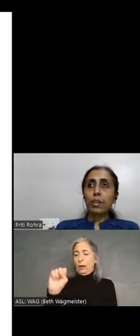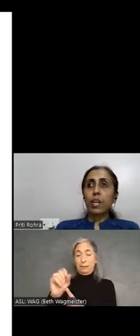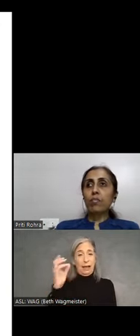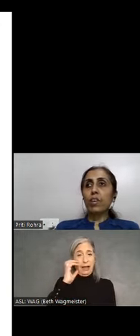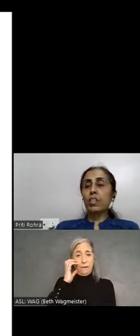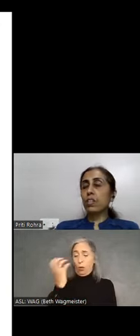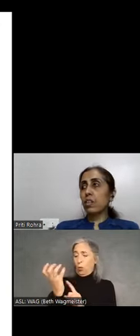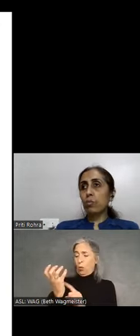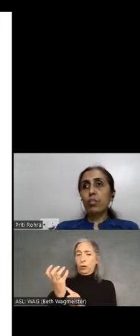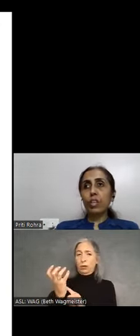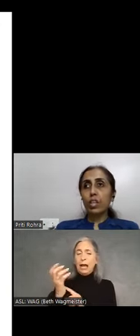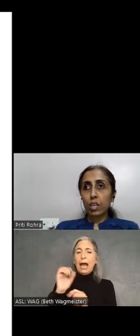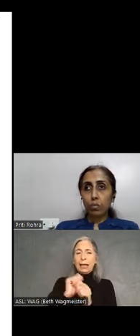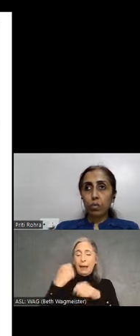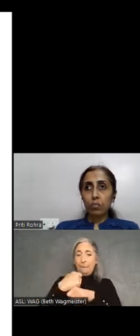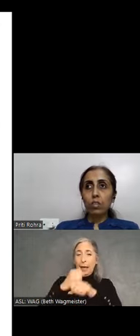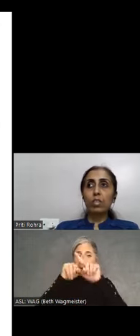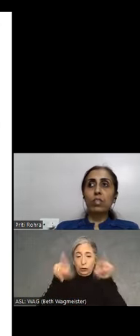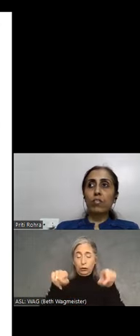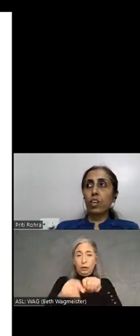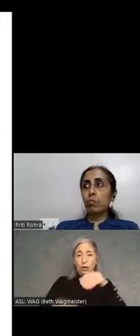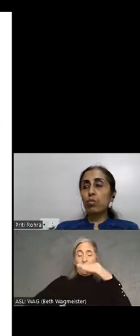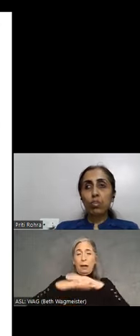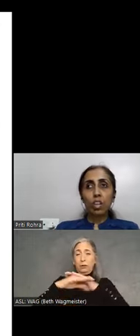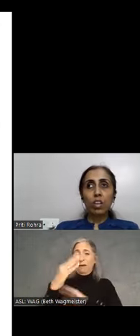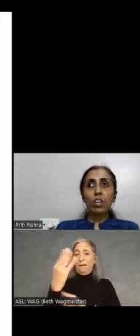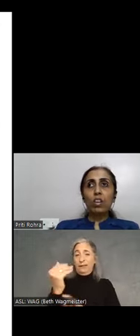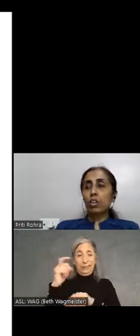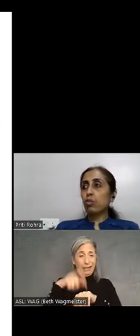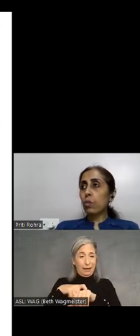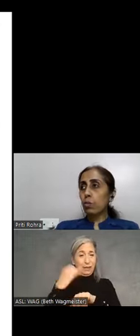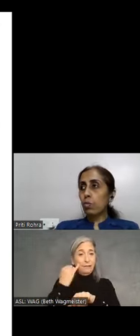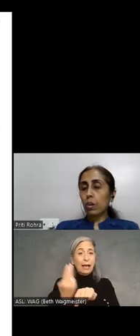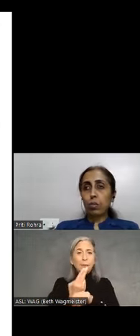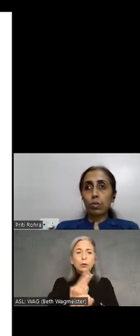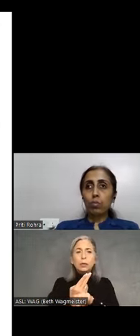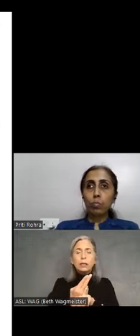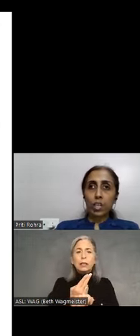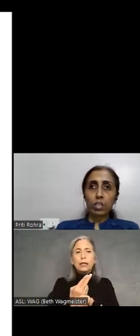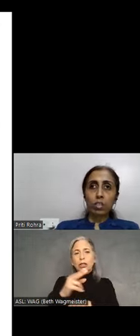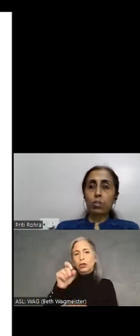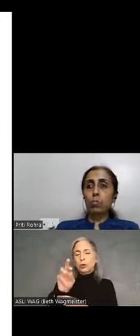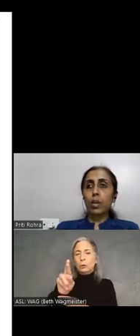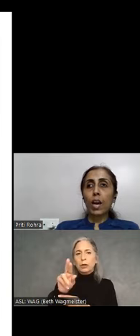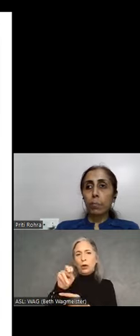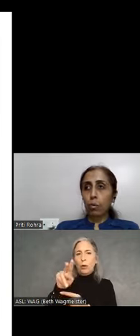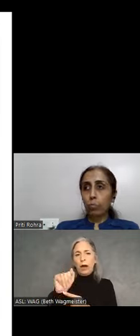magnify the screen up to fifteen times. Versus if I am using a Supernova or Zoom Text on my laptop